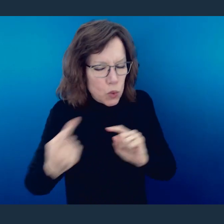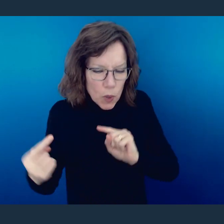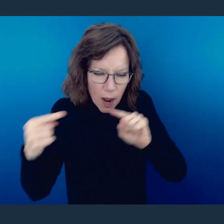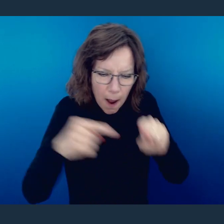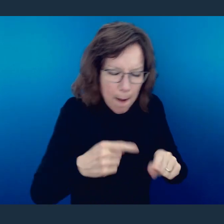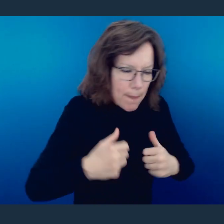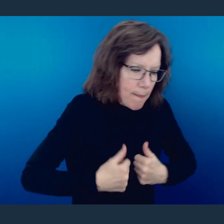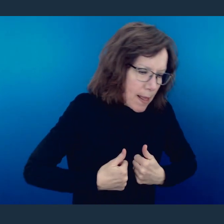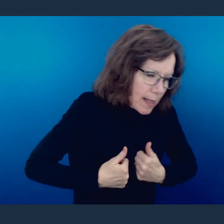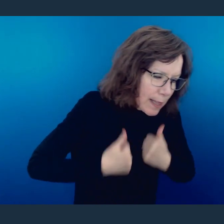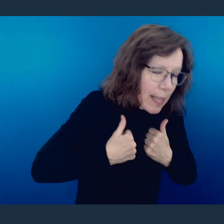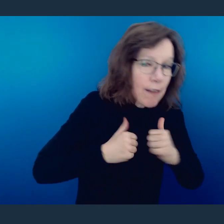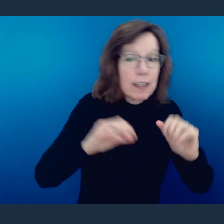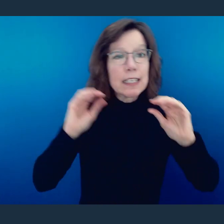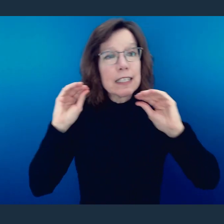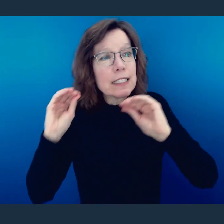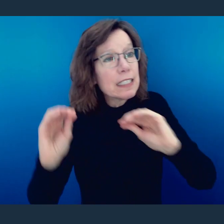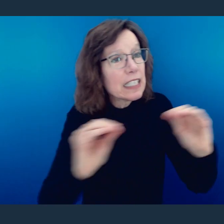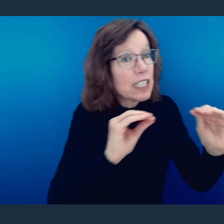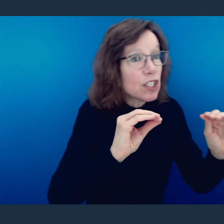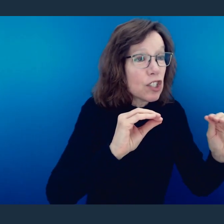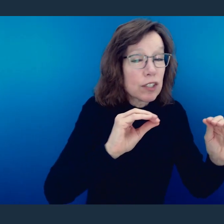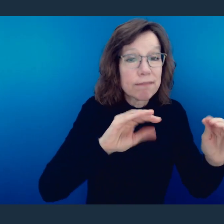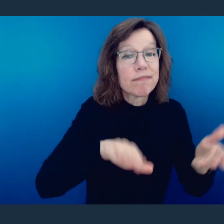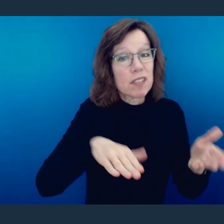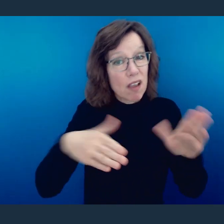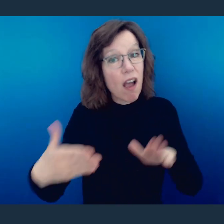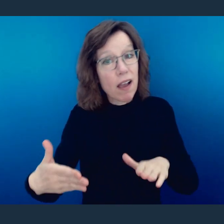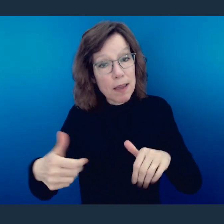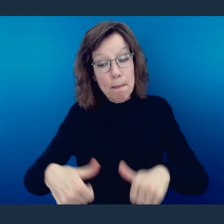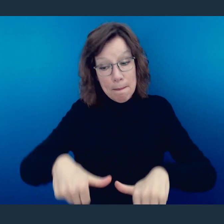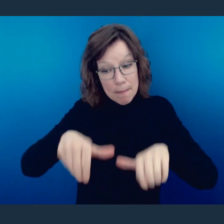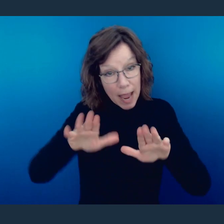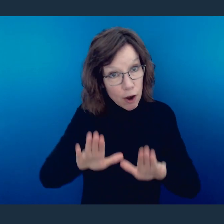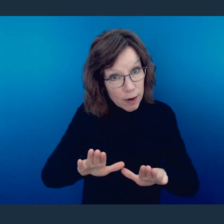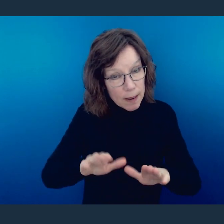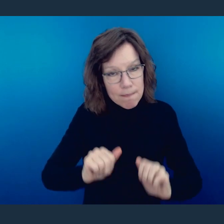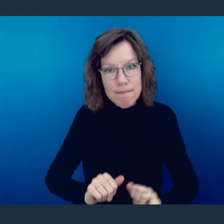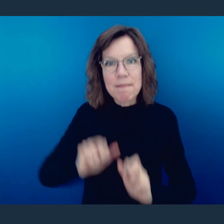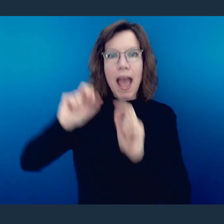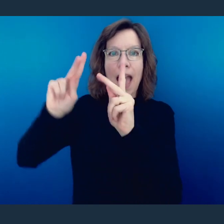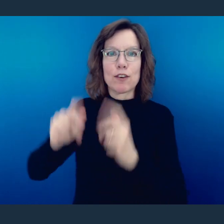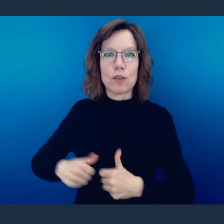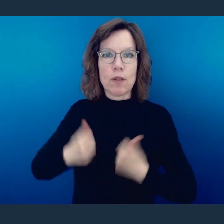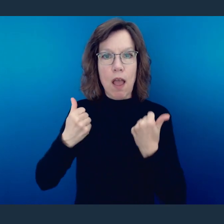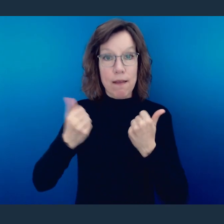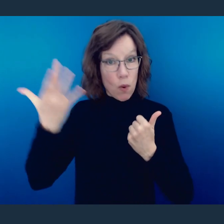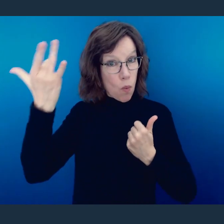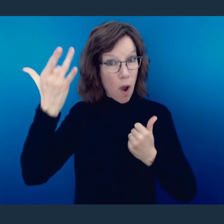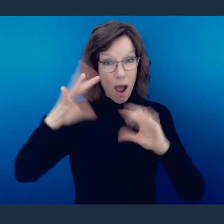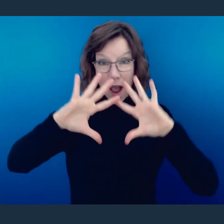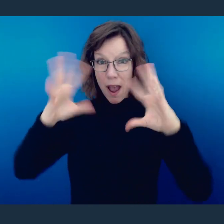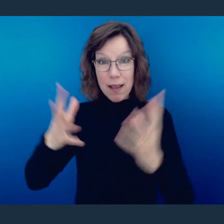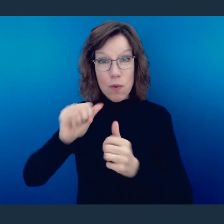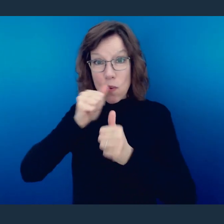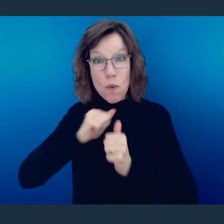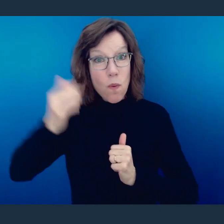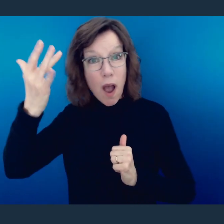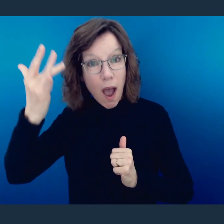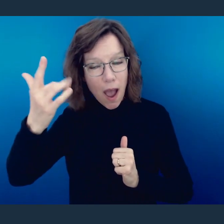teach, die, be buried and resurrected so that you and I might be sealed by the Holy Spirit,